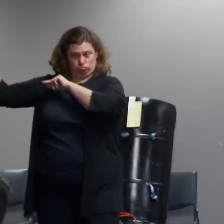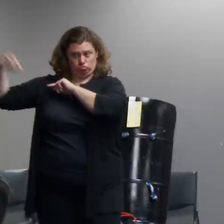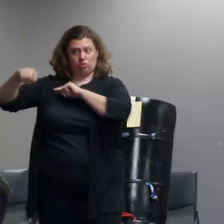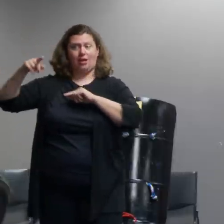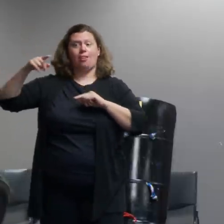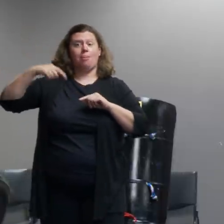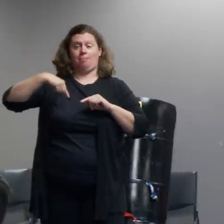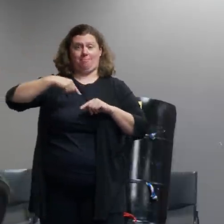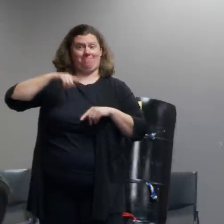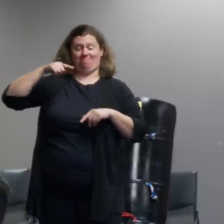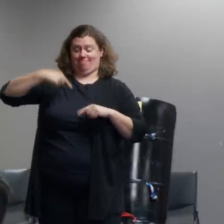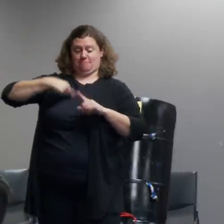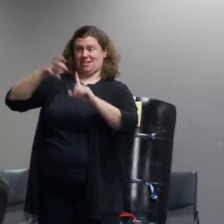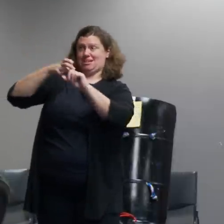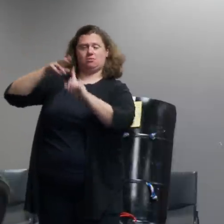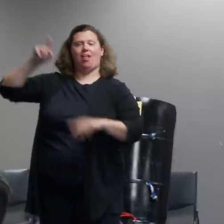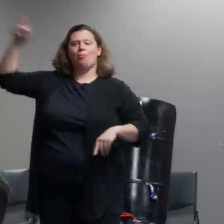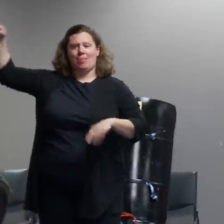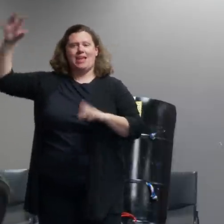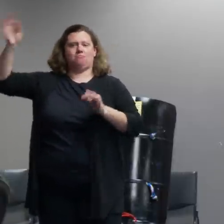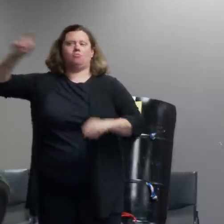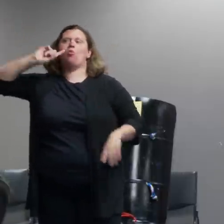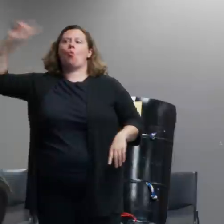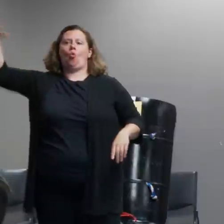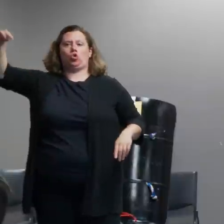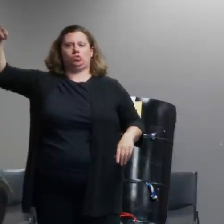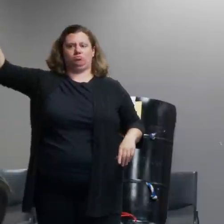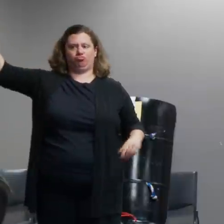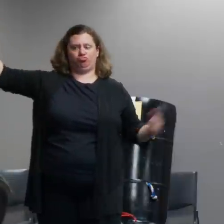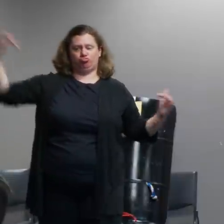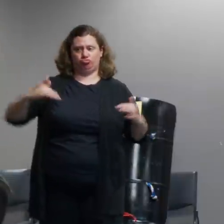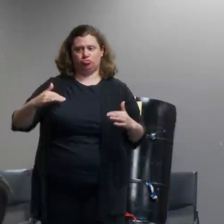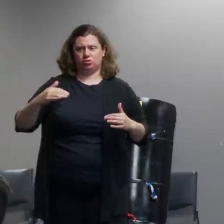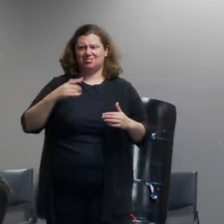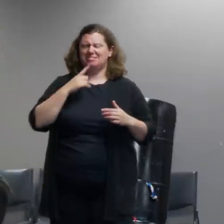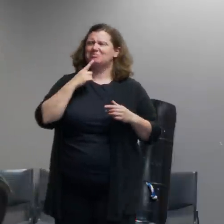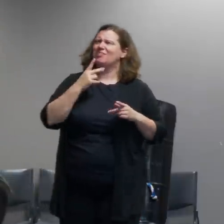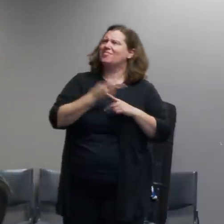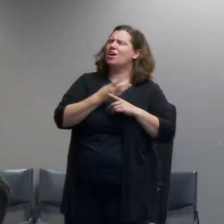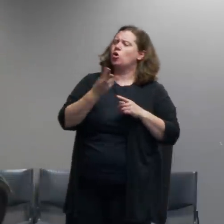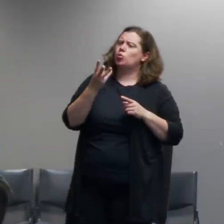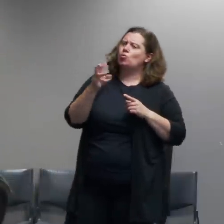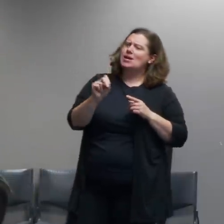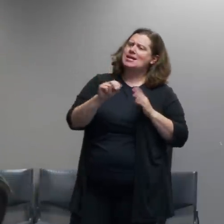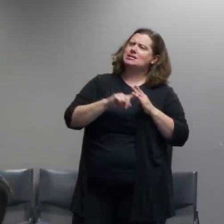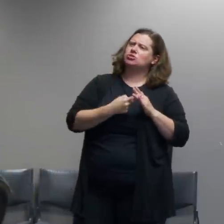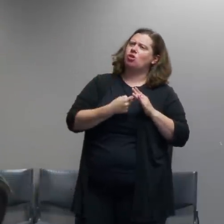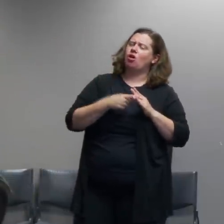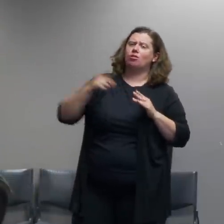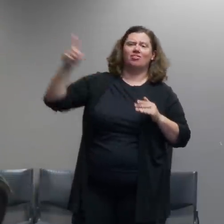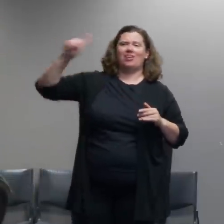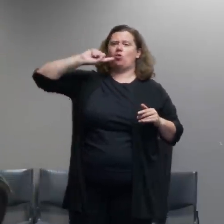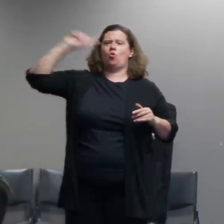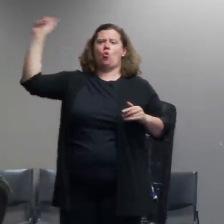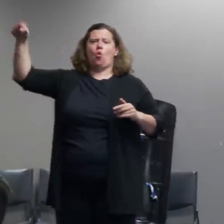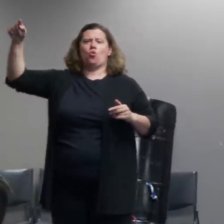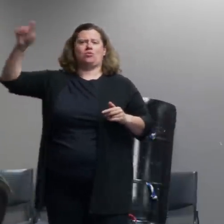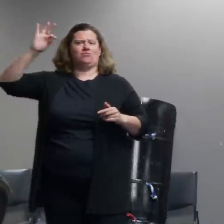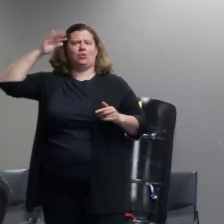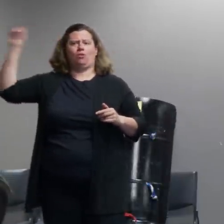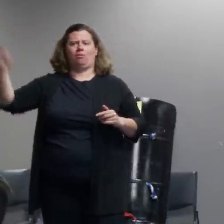i don't remember exactly when that was i do know that there were